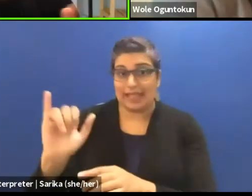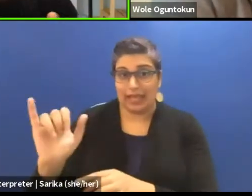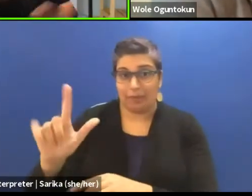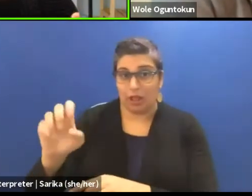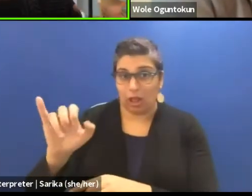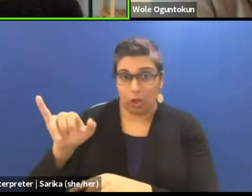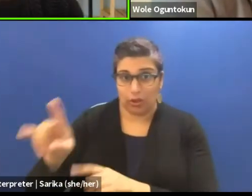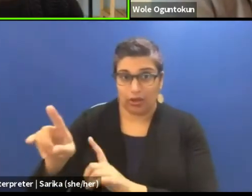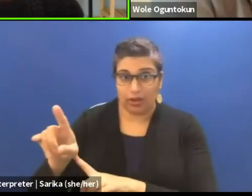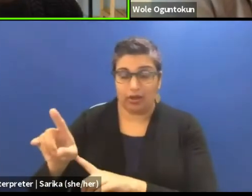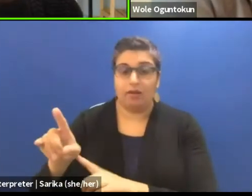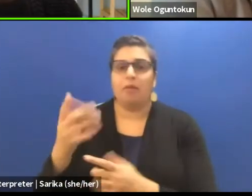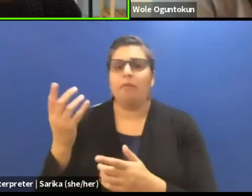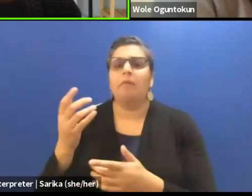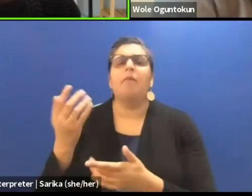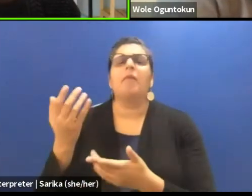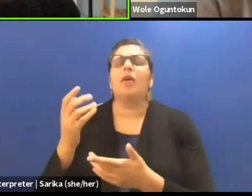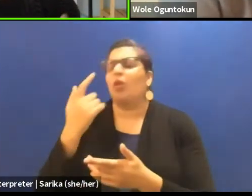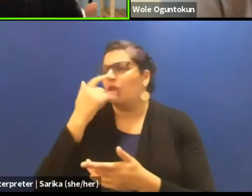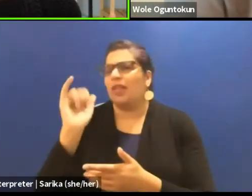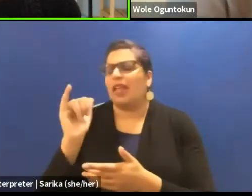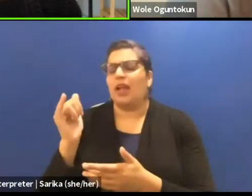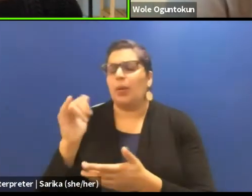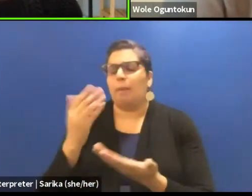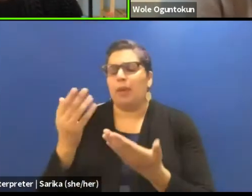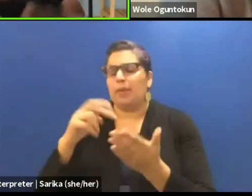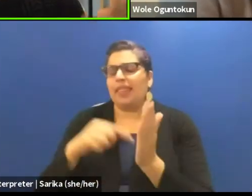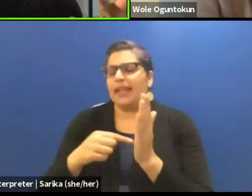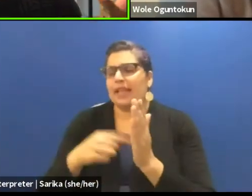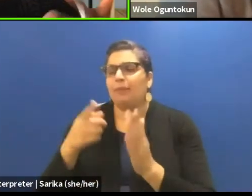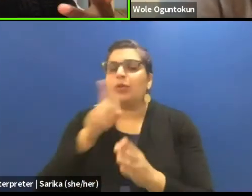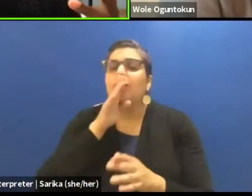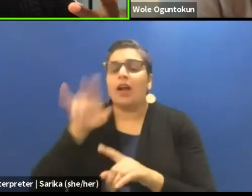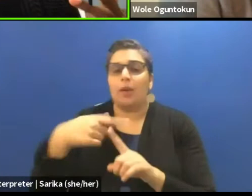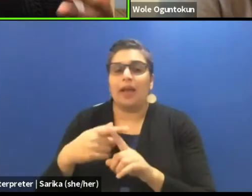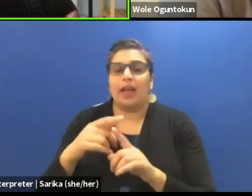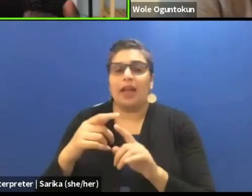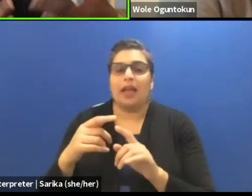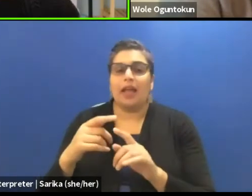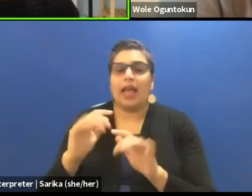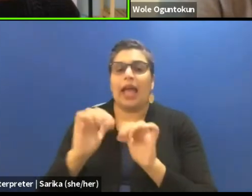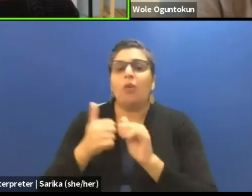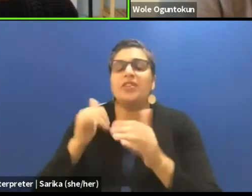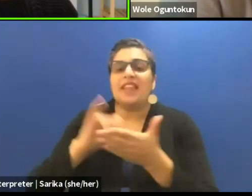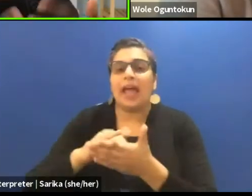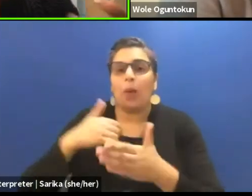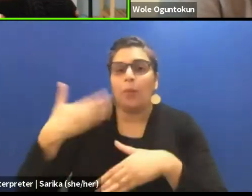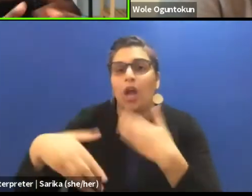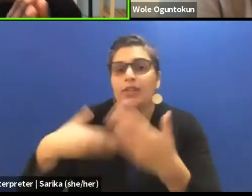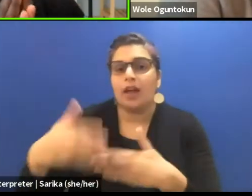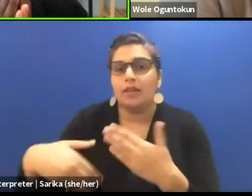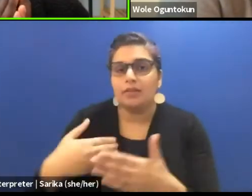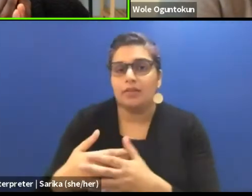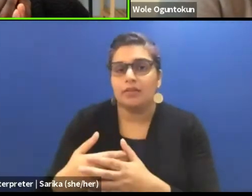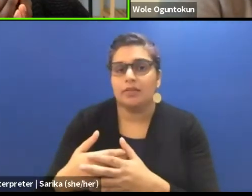Maybe in that example you cited, could you give us an example of how that process went from you know, the dramaturgical process?